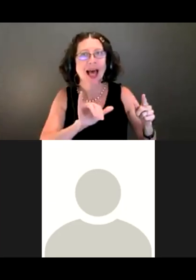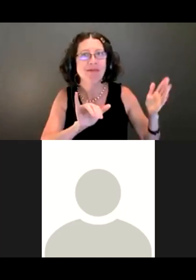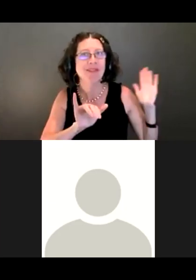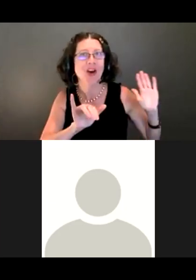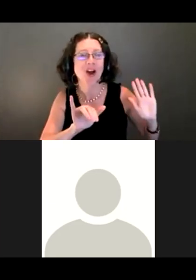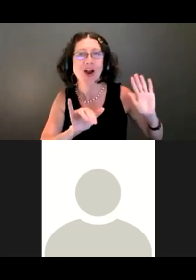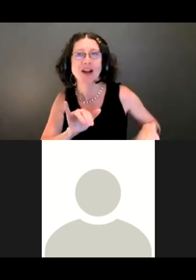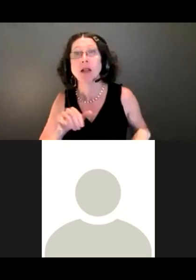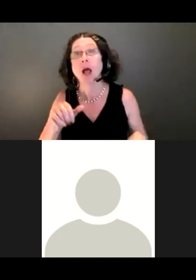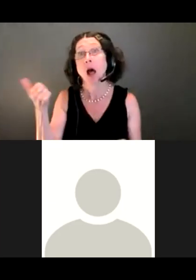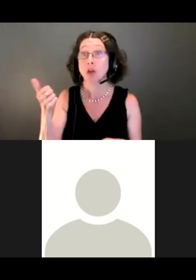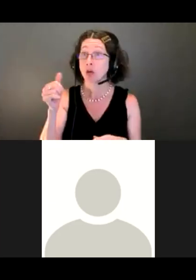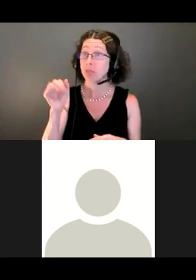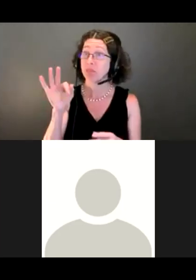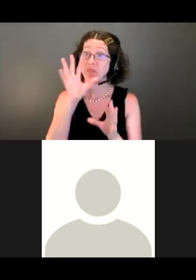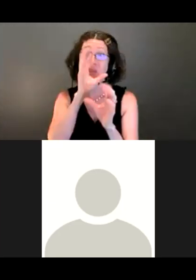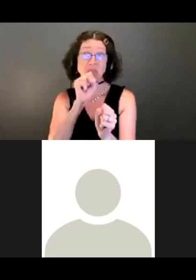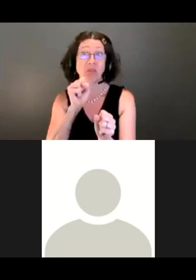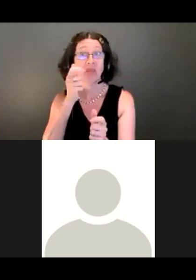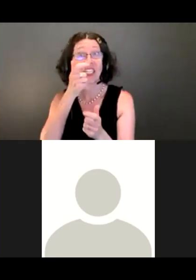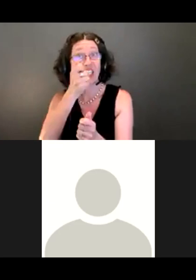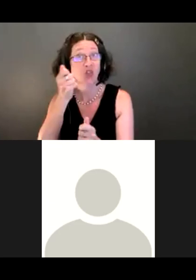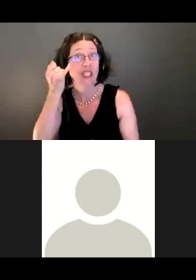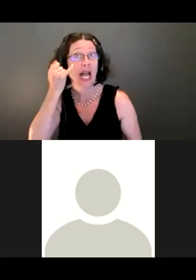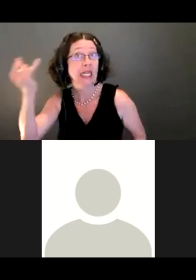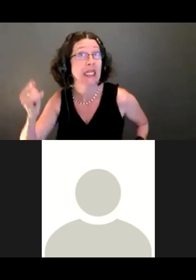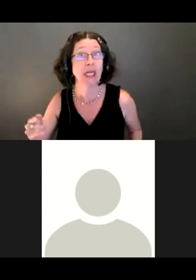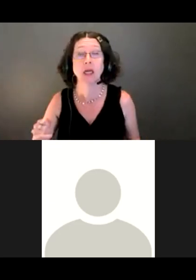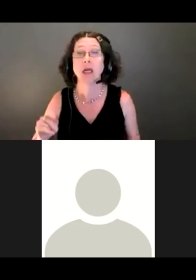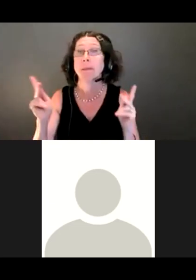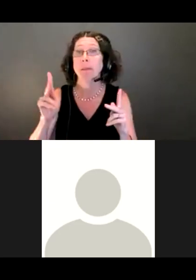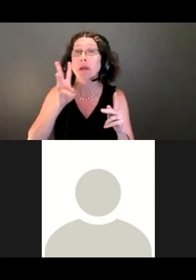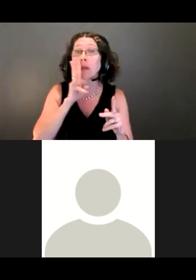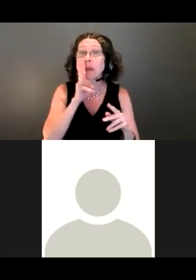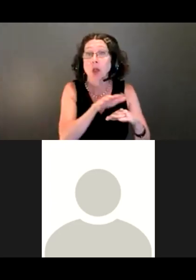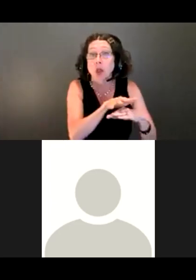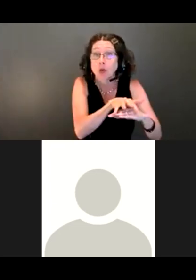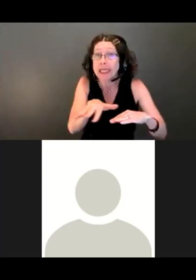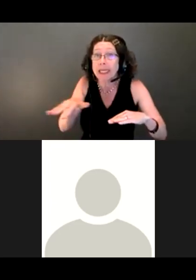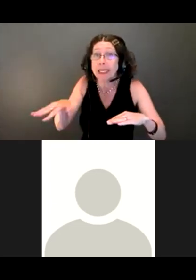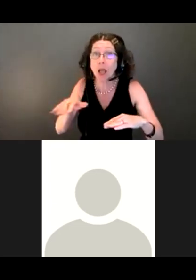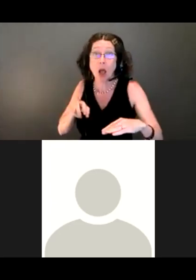did have an area where people can approach the creek, is we will have to do stream restoration.